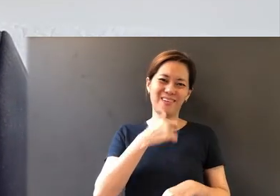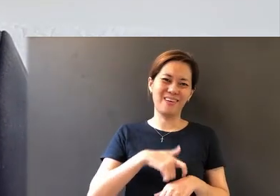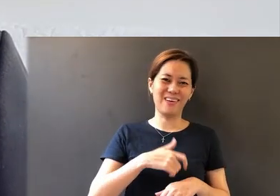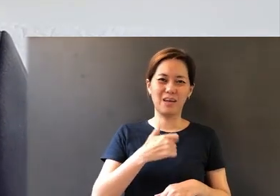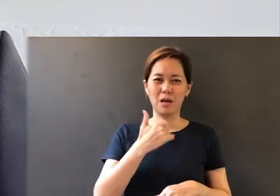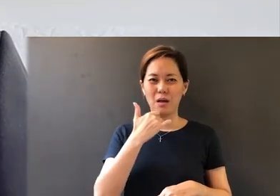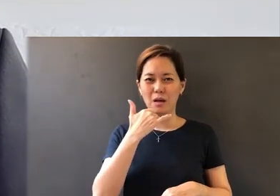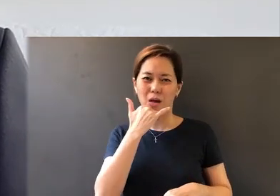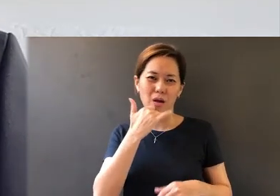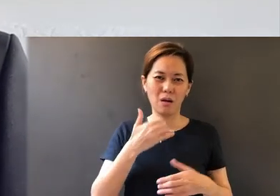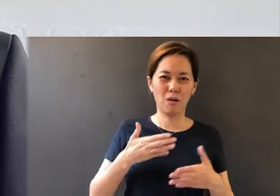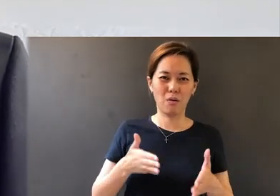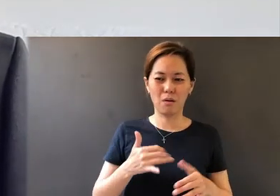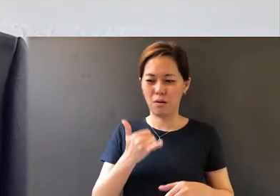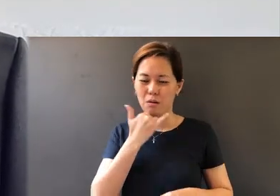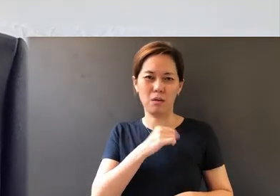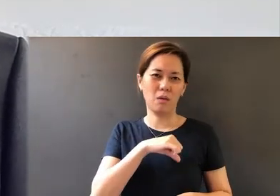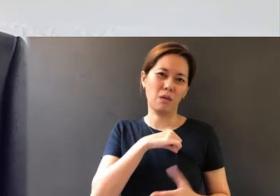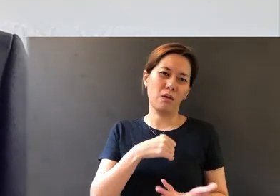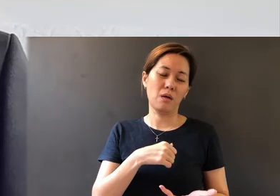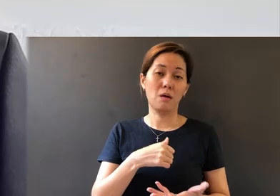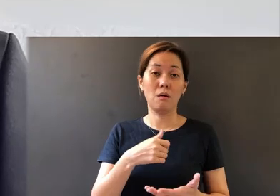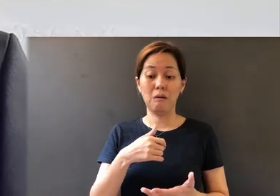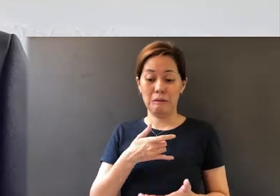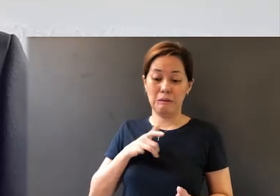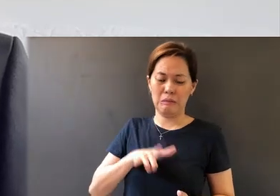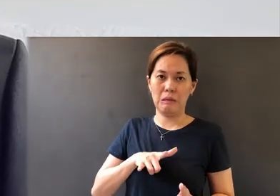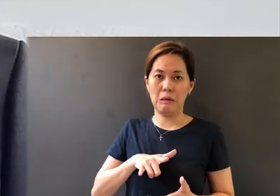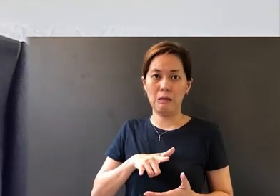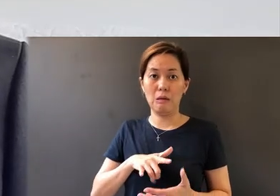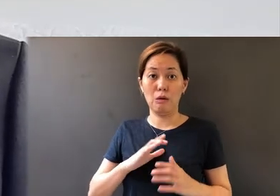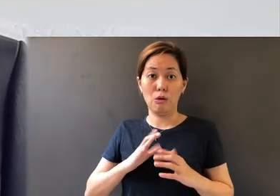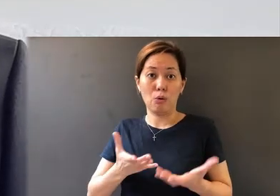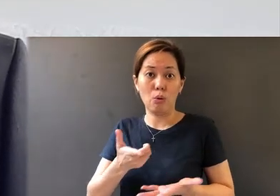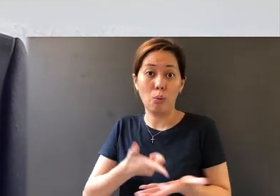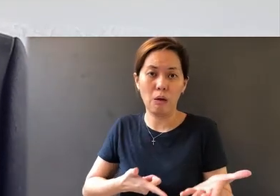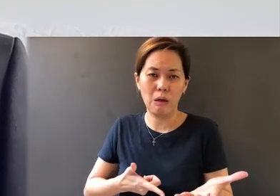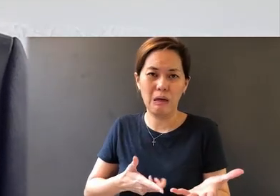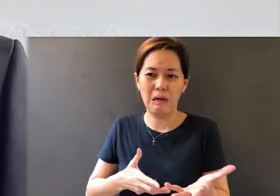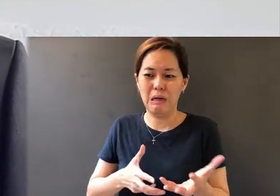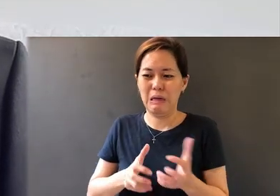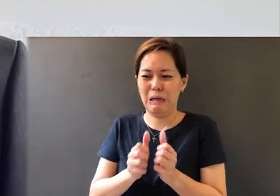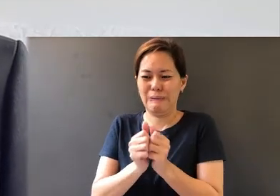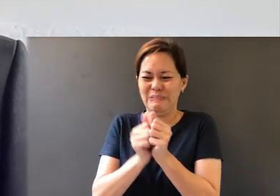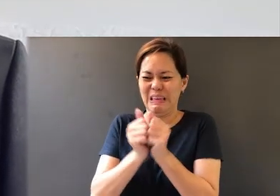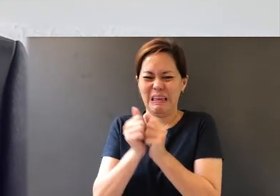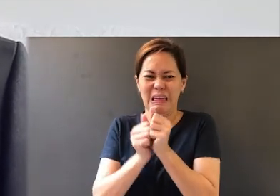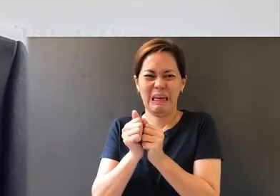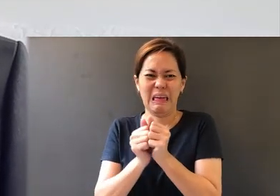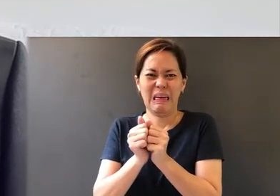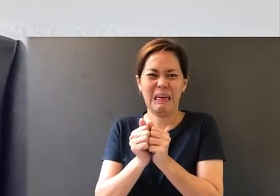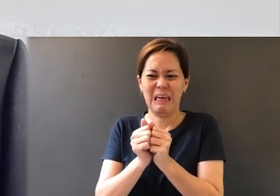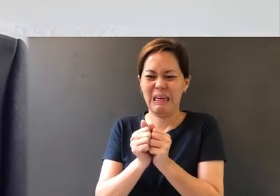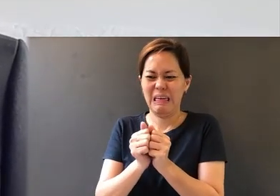And that could create frictions or disharmony between us